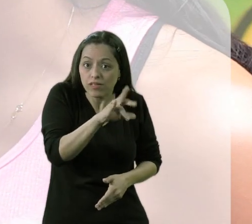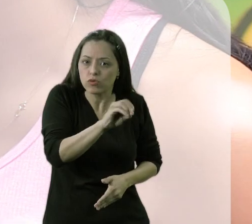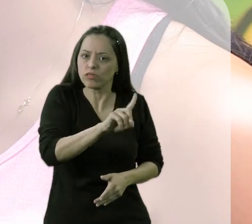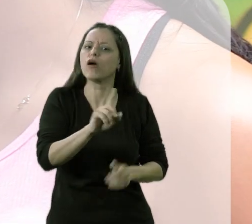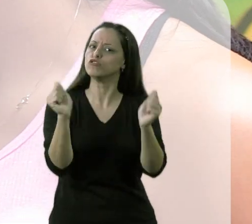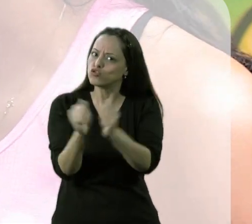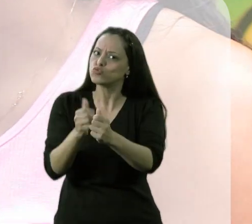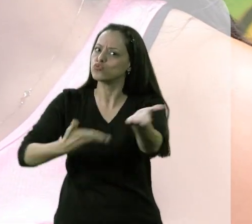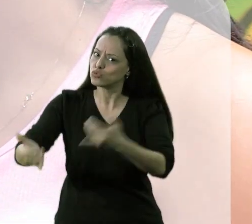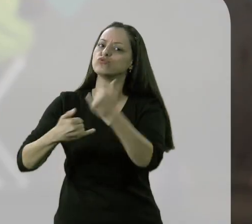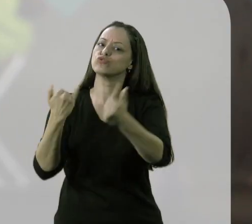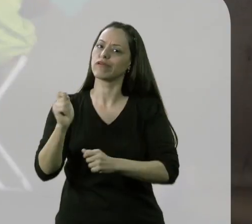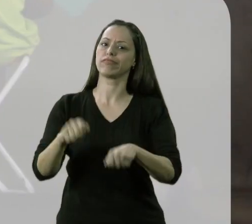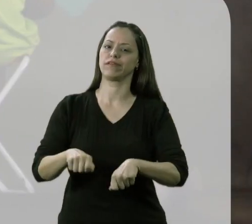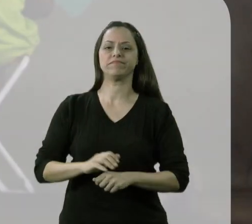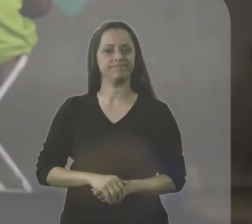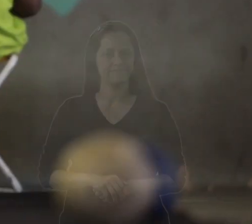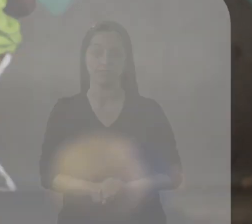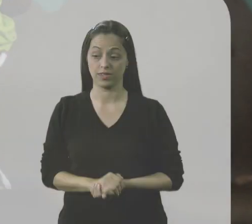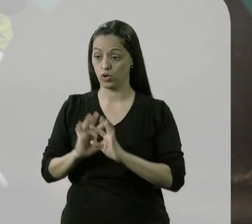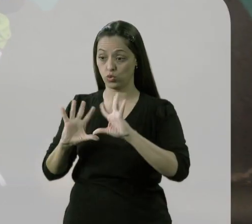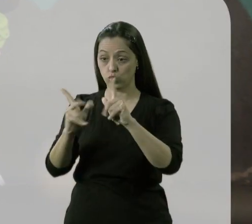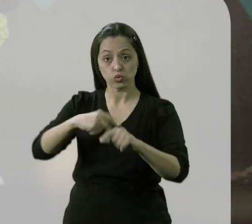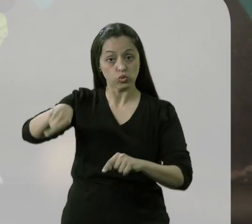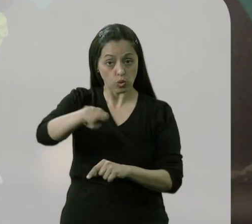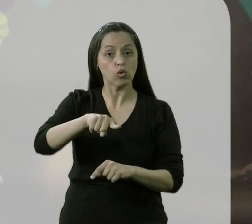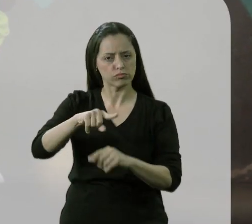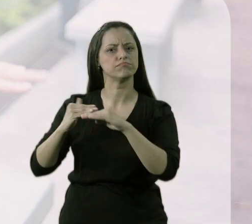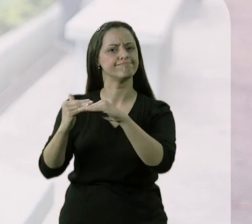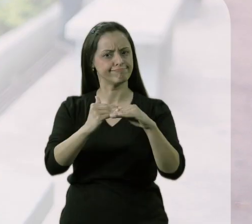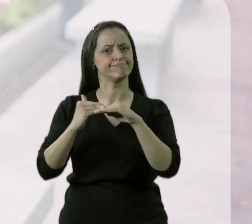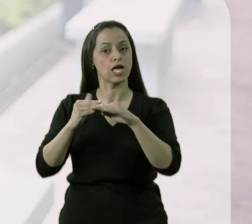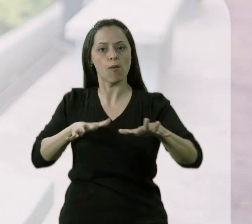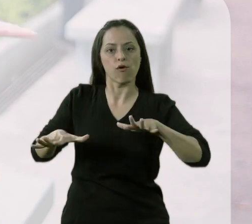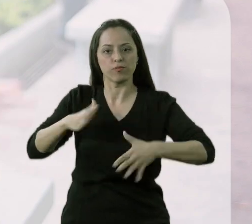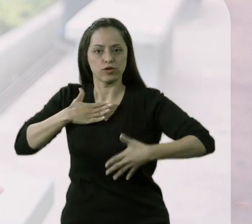we wanted to do something that he could play along with his colleagues. They all stay in a condition of equality to make moves.